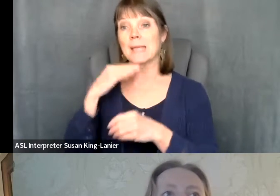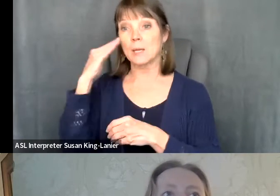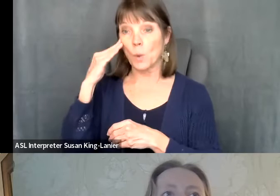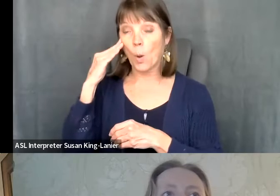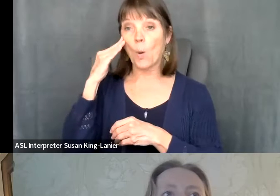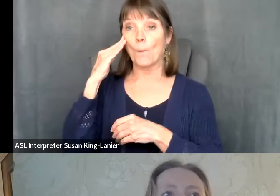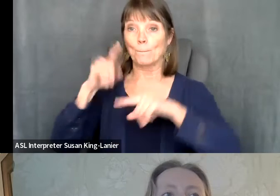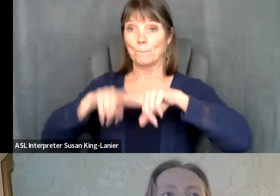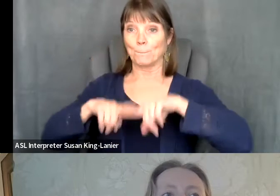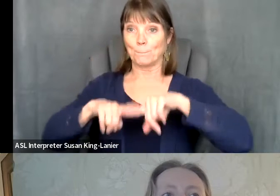next slide